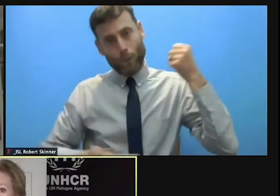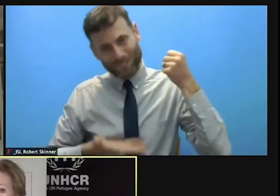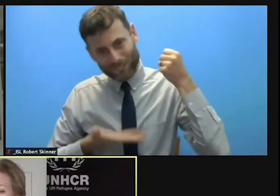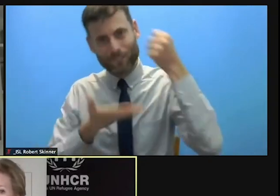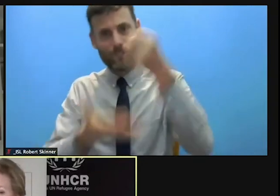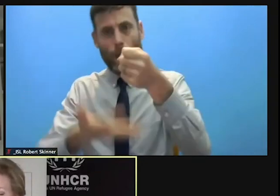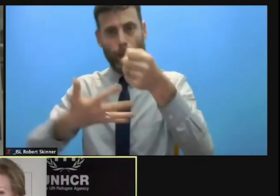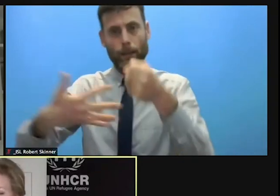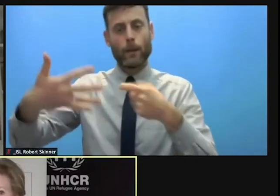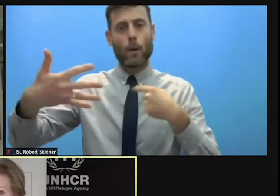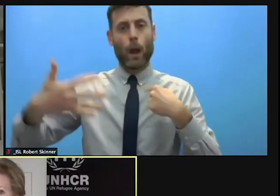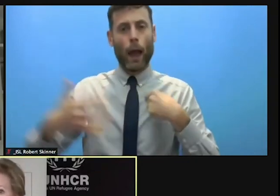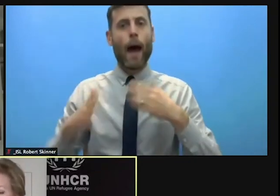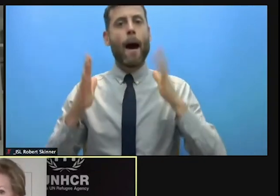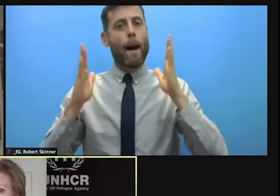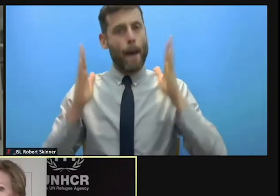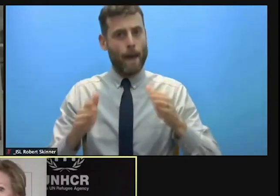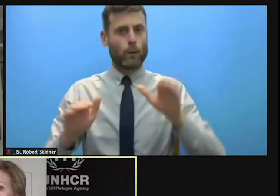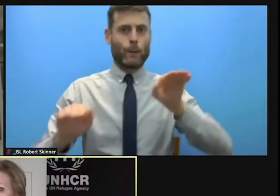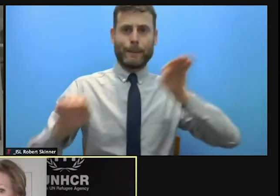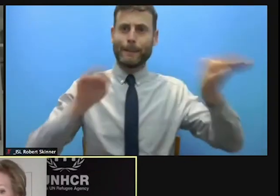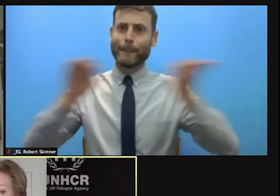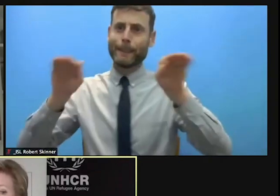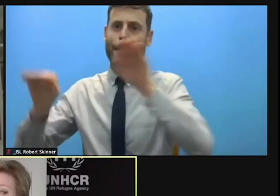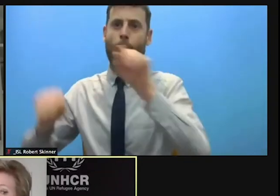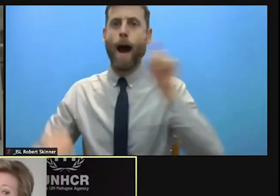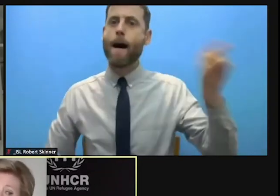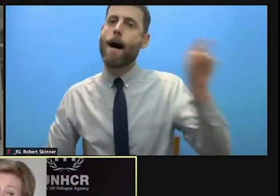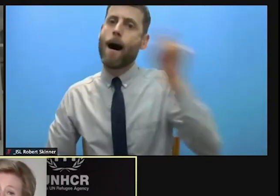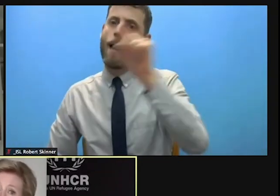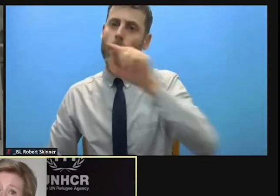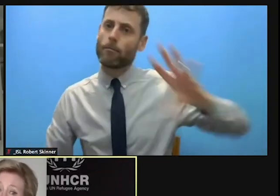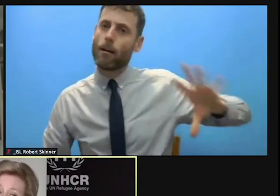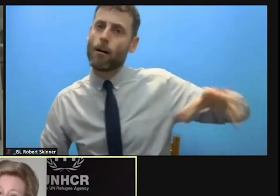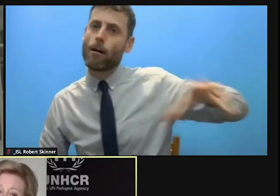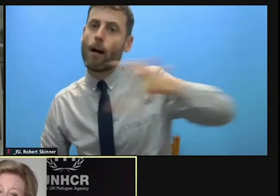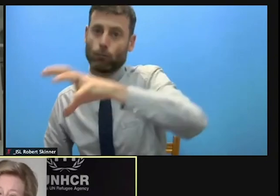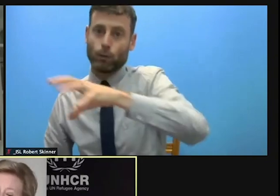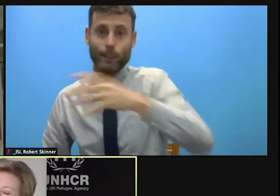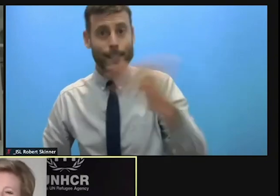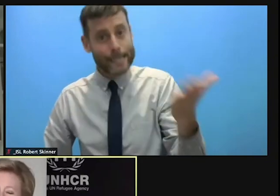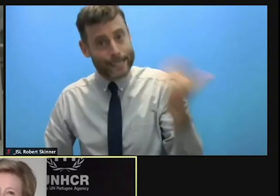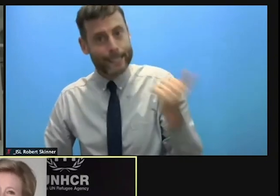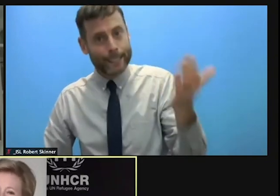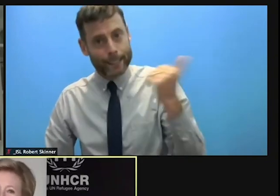encourage other states to make a contribution. And can I say, we have a road map for doing this. We